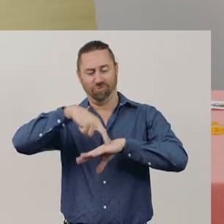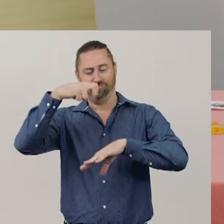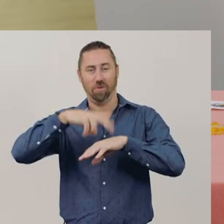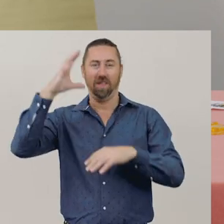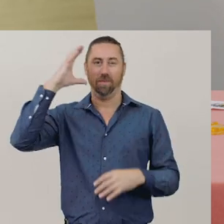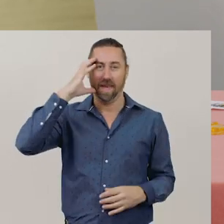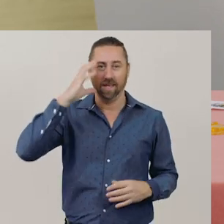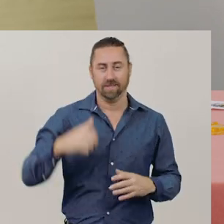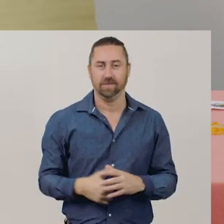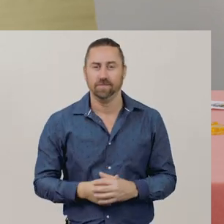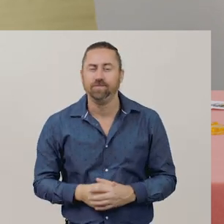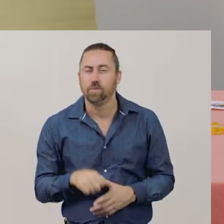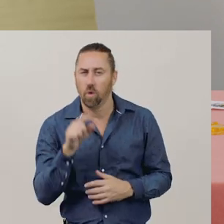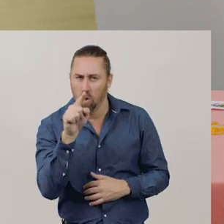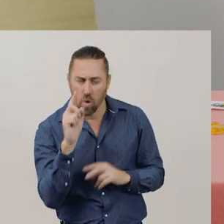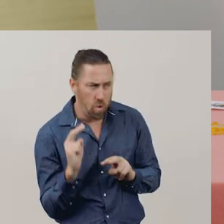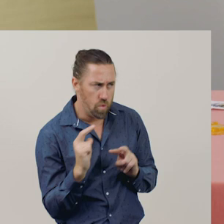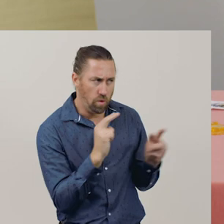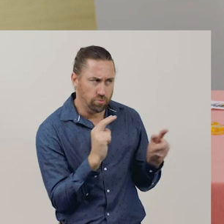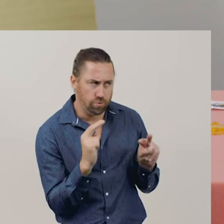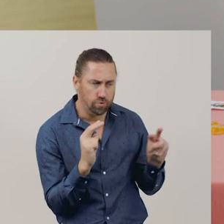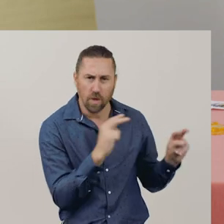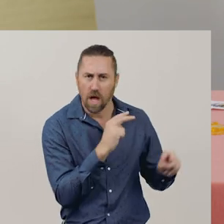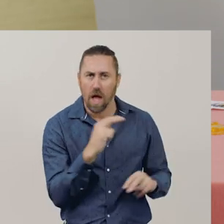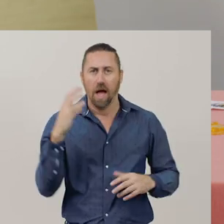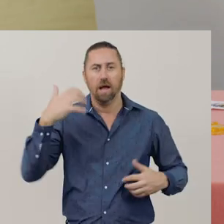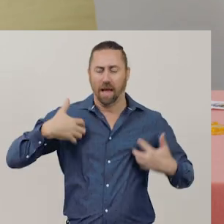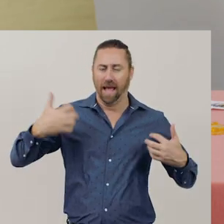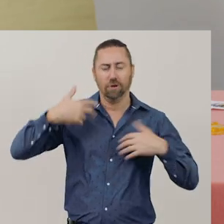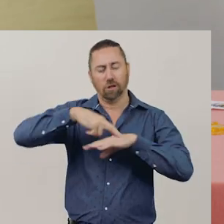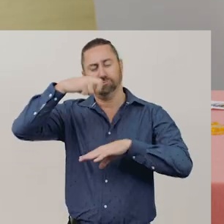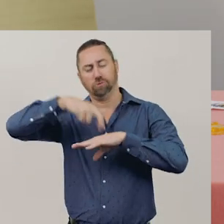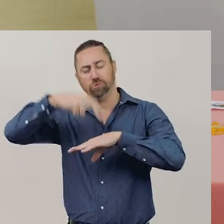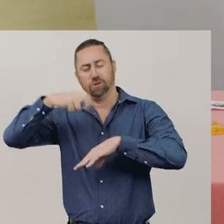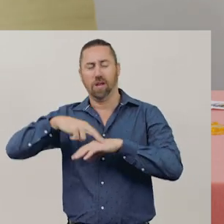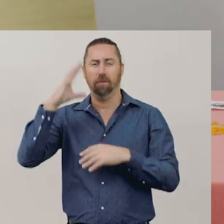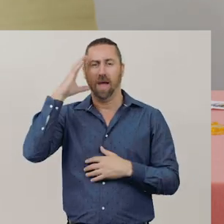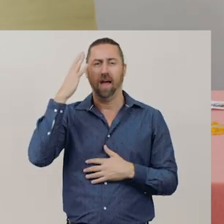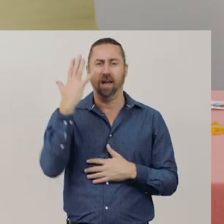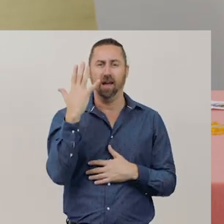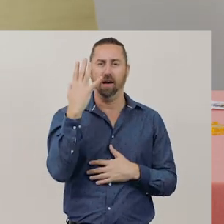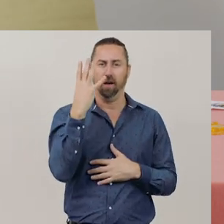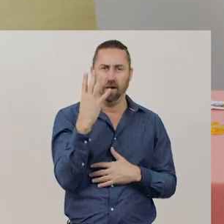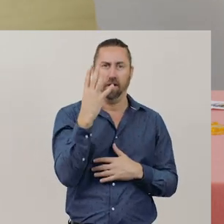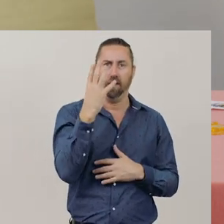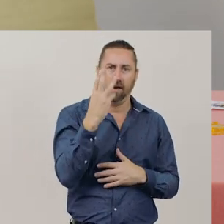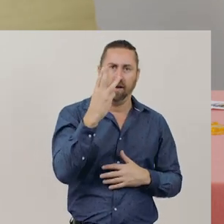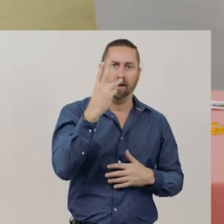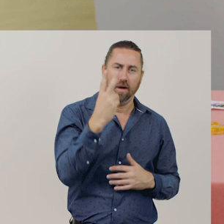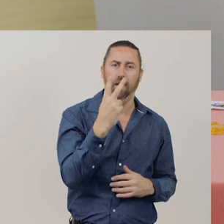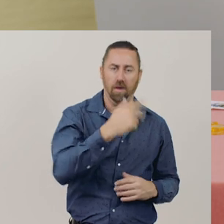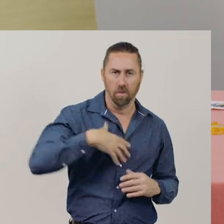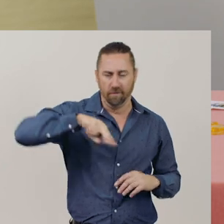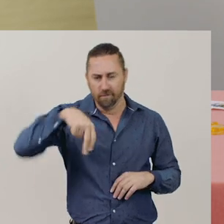See how the amount of monkeys jumping on the bed gets smaller as the monkeys fall off.